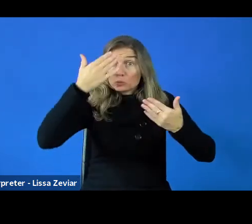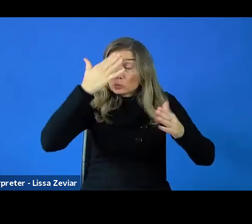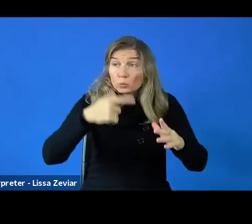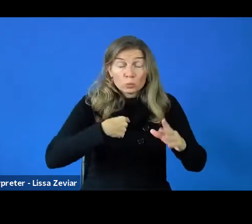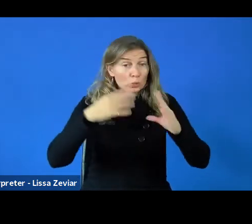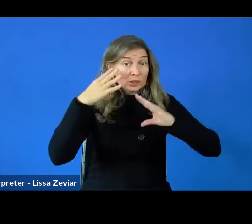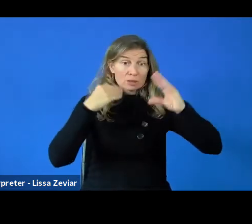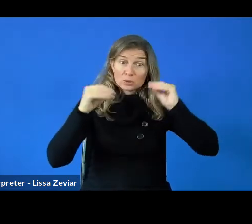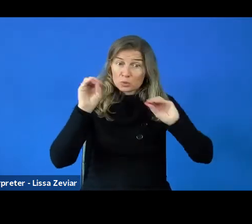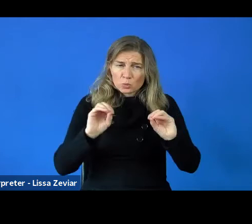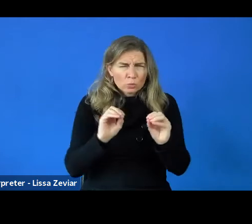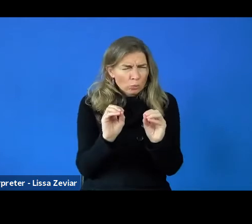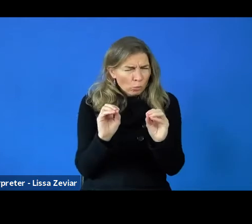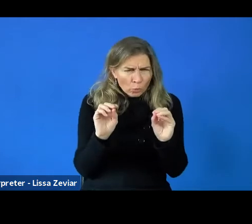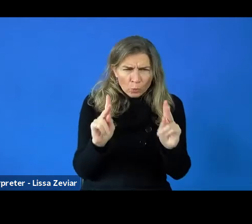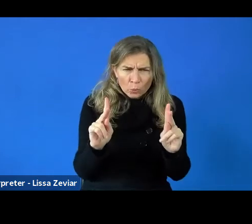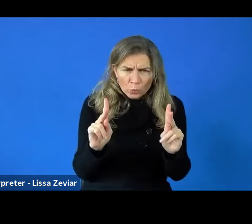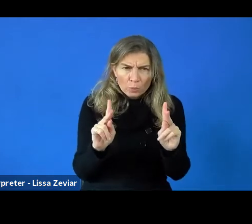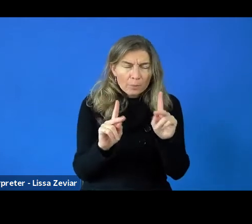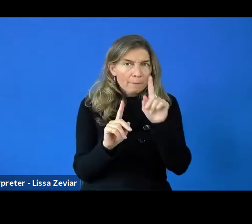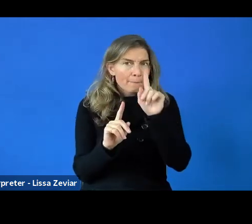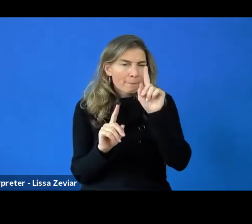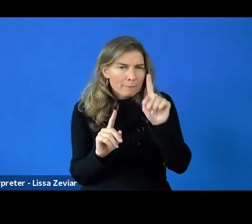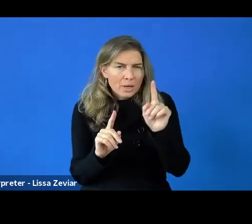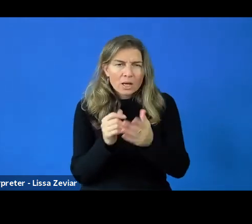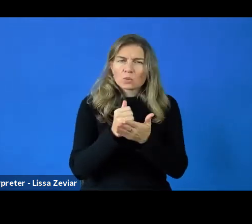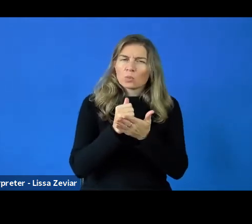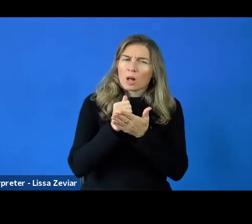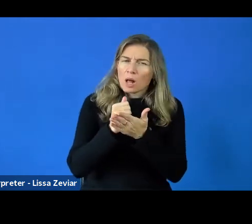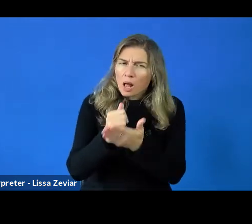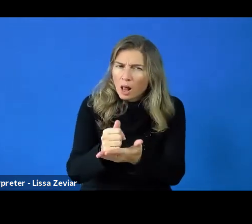But then you keep track. You help, you continue working on the project,